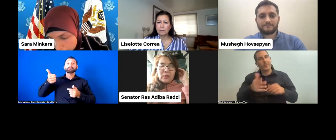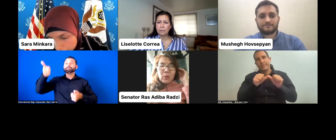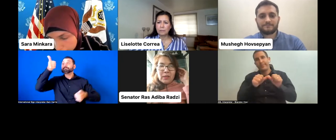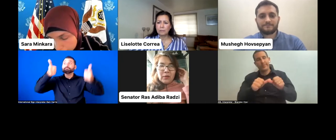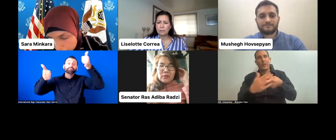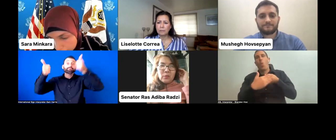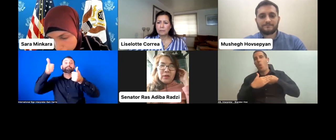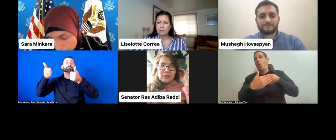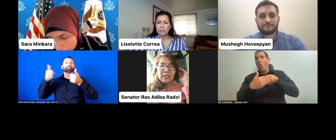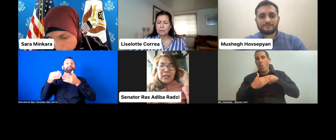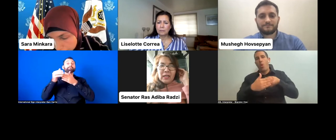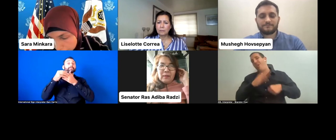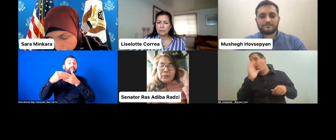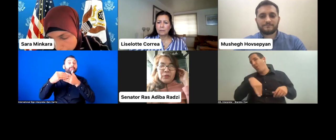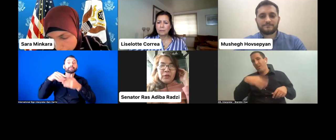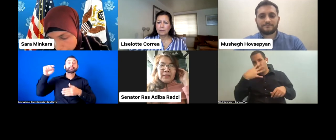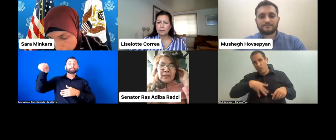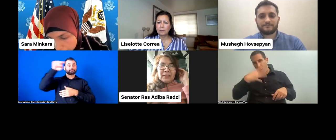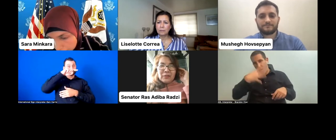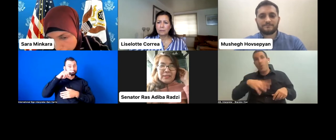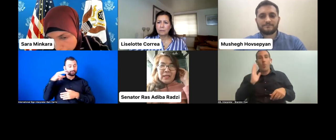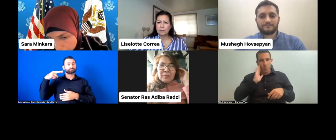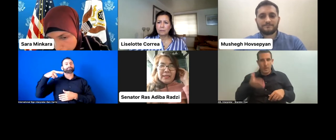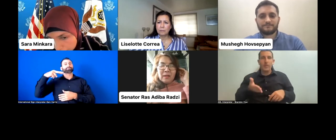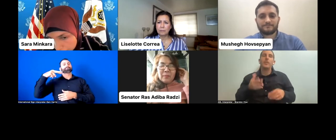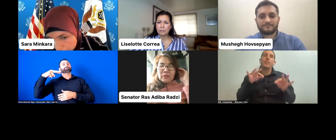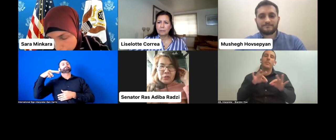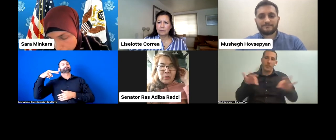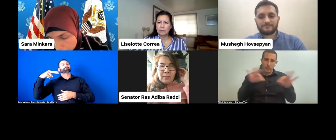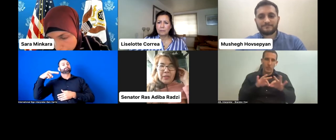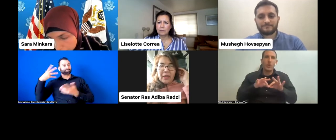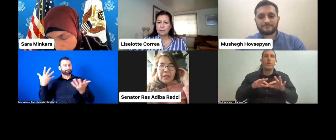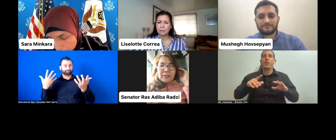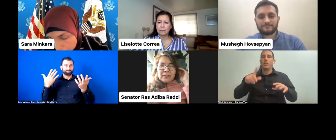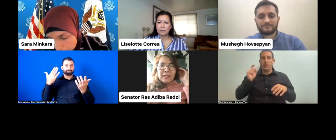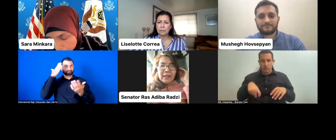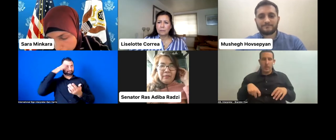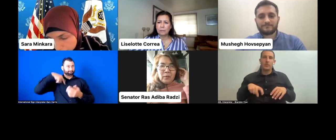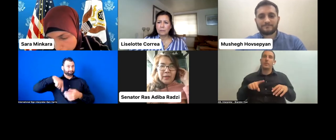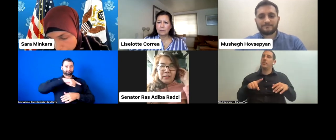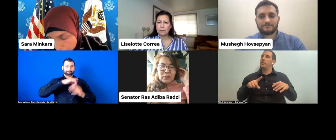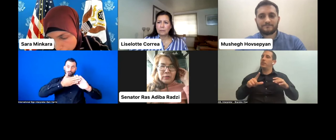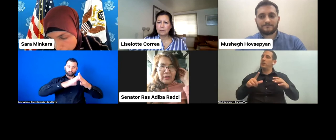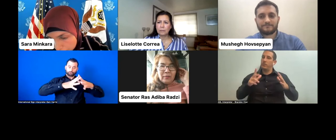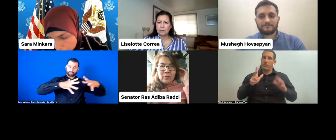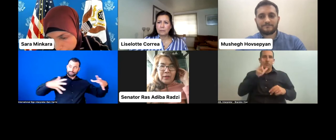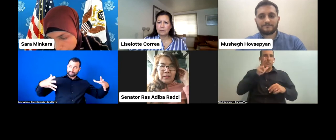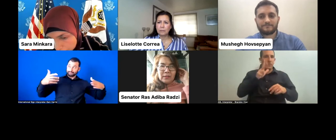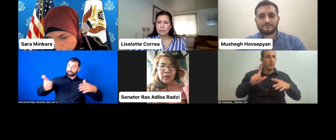all across the world, you've got to dress up, get up, and show up and tell everyone and show everyone